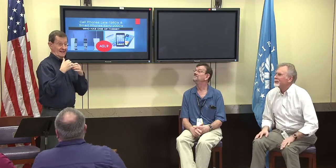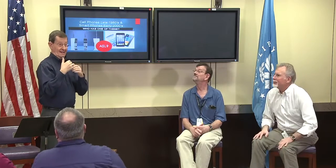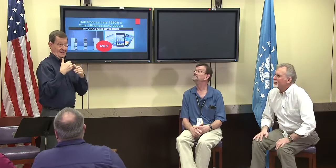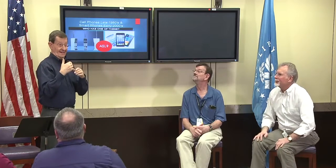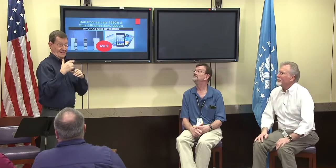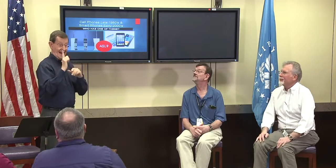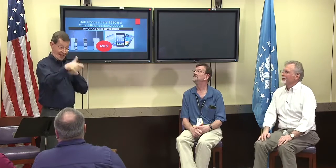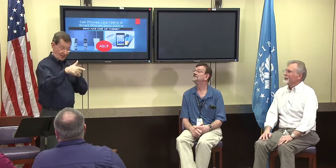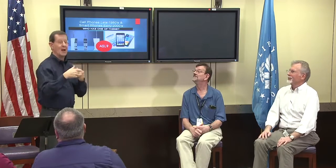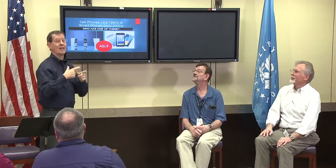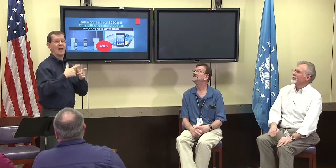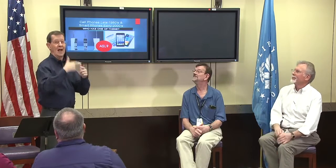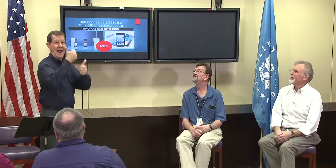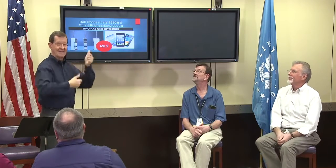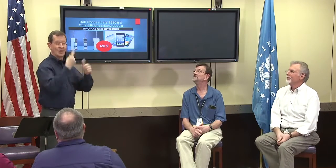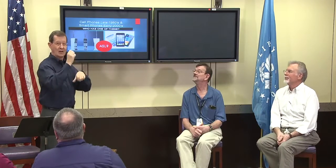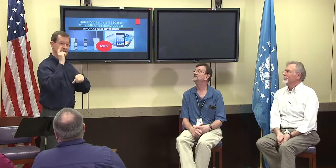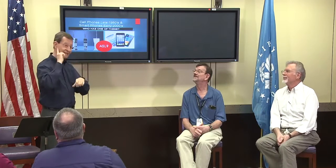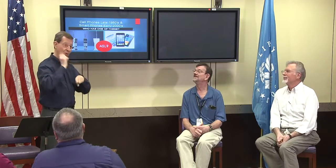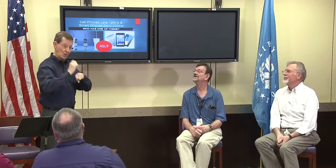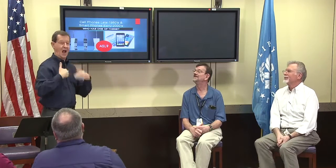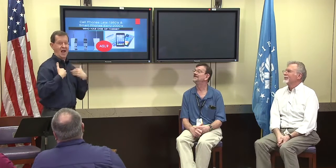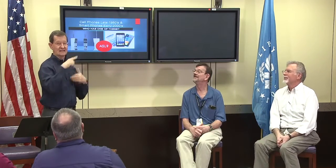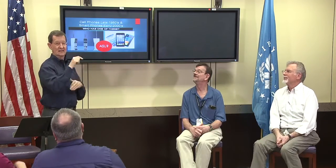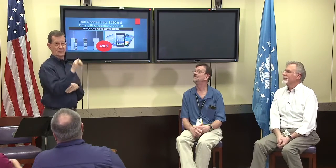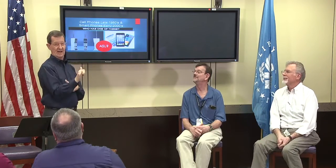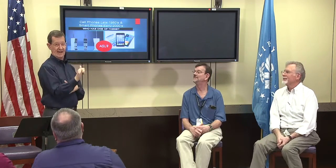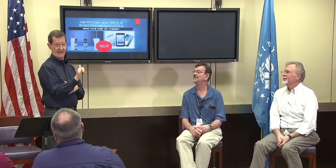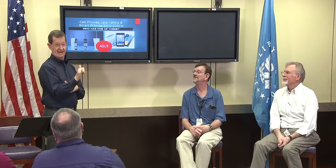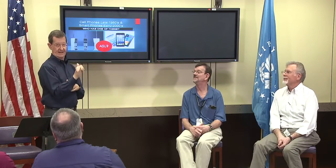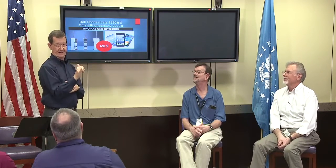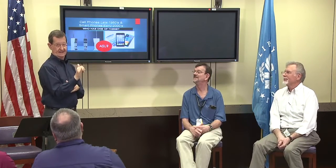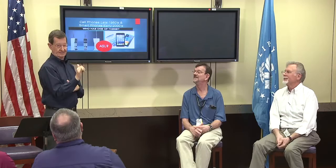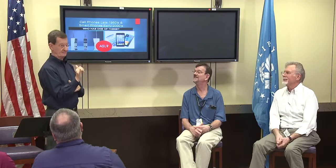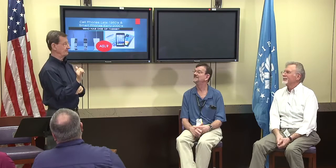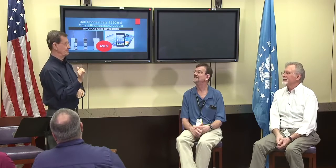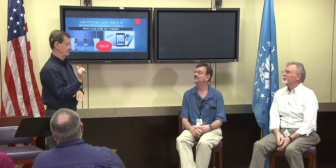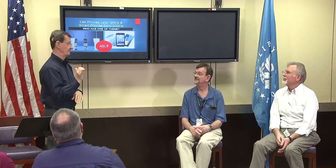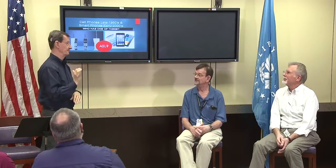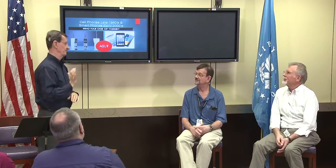on every deaf employee got their own TTY at their desk.